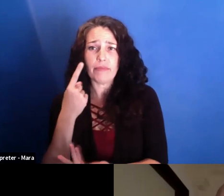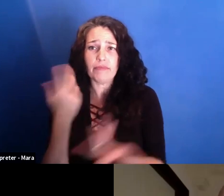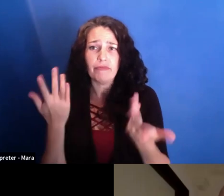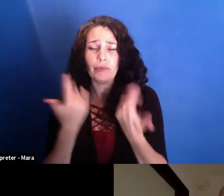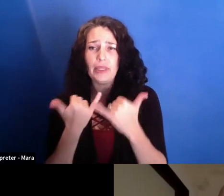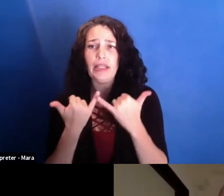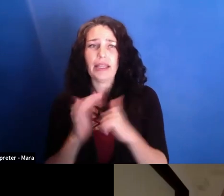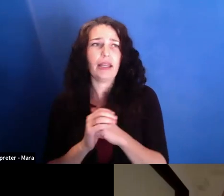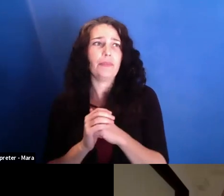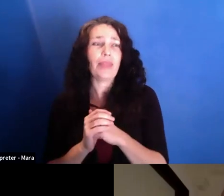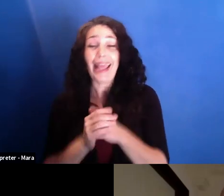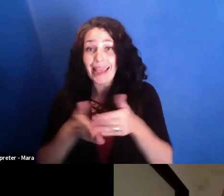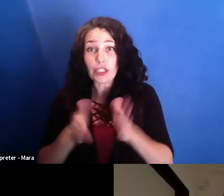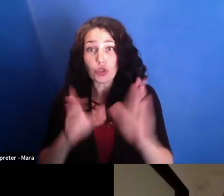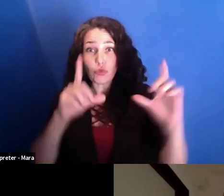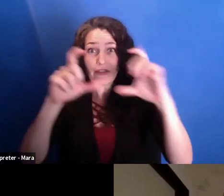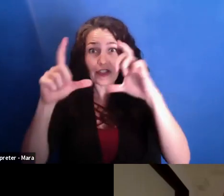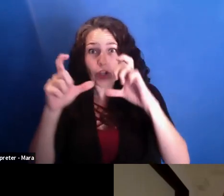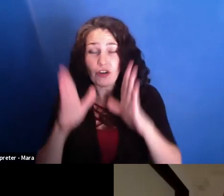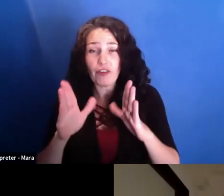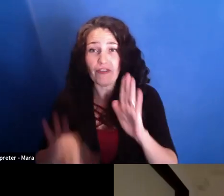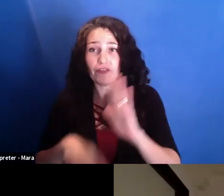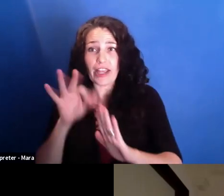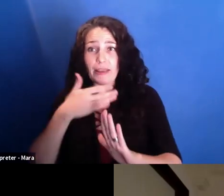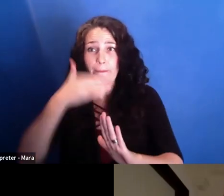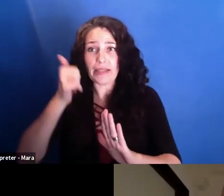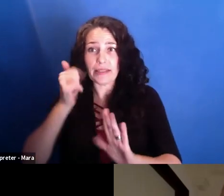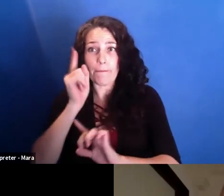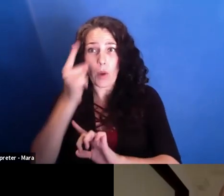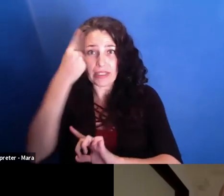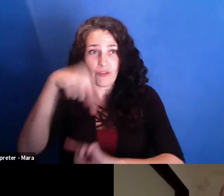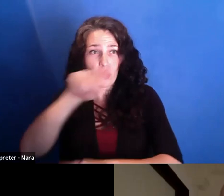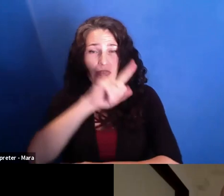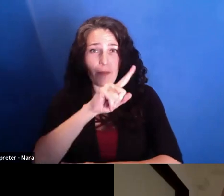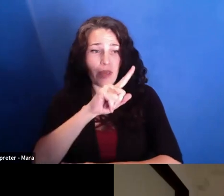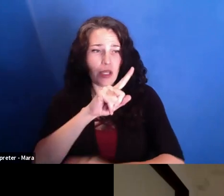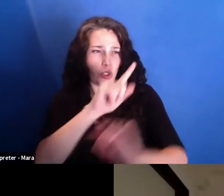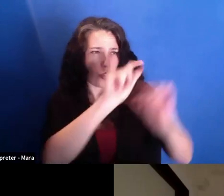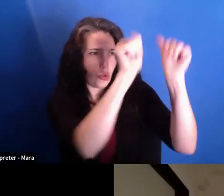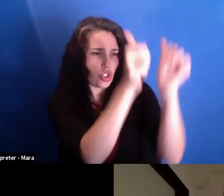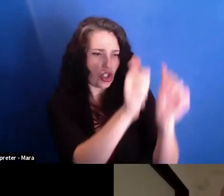to shape out the image that describes the character,